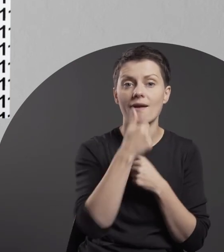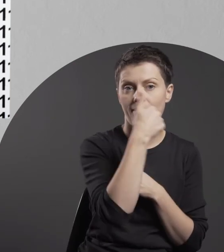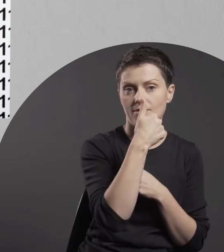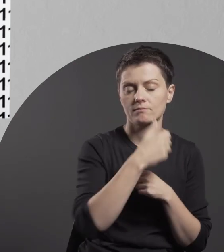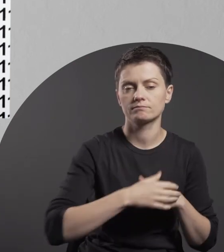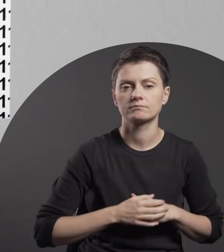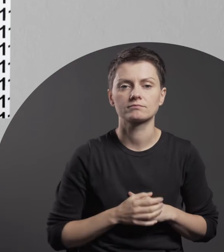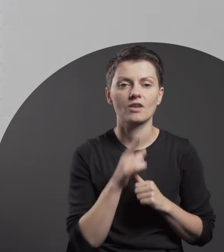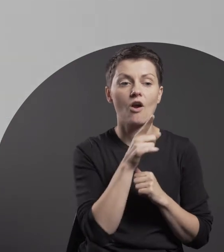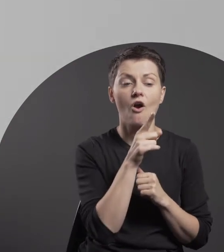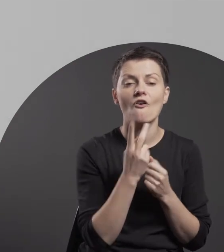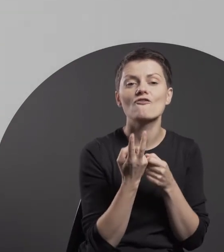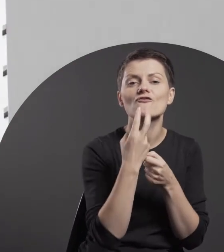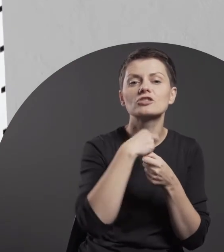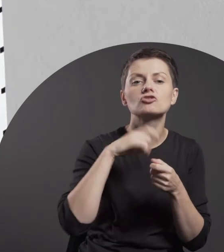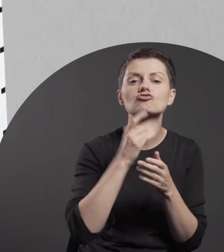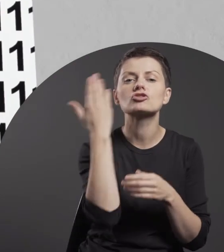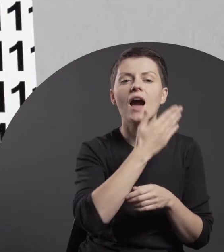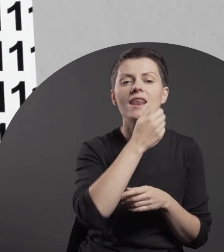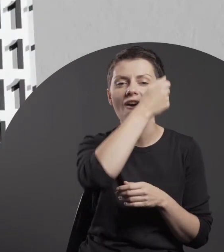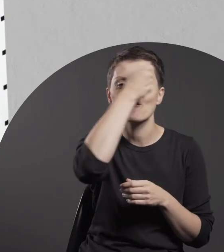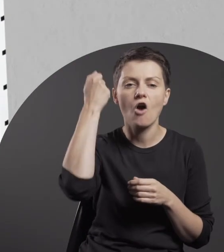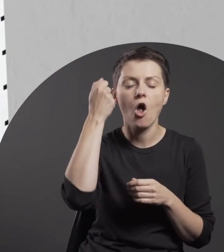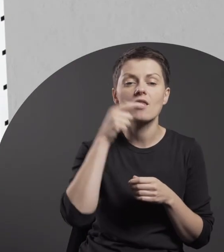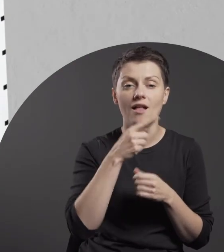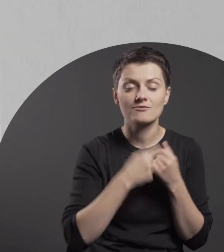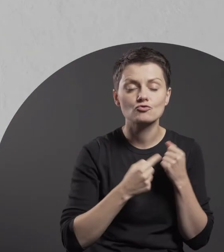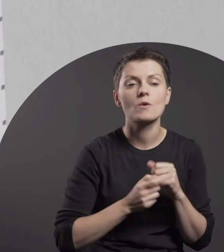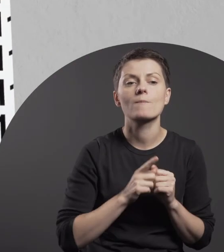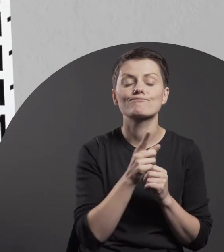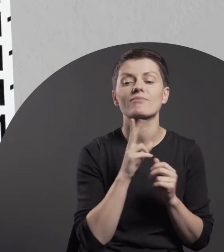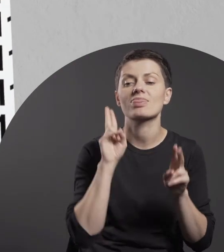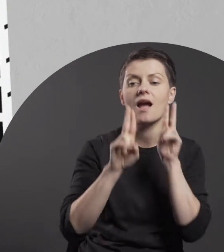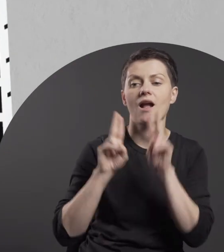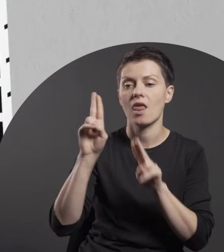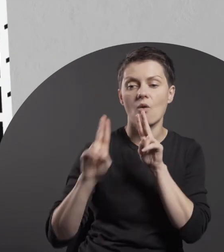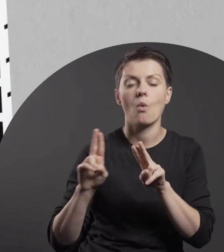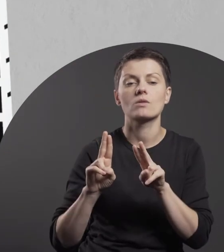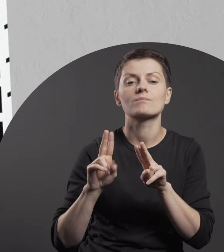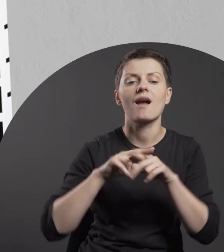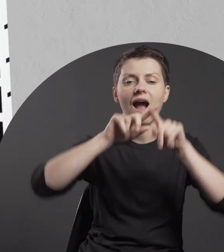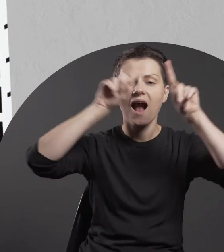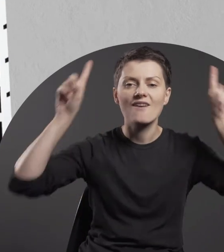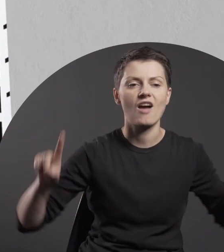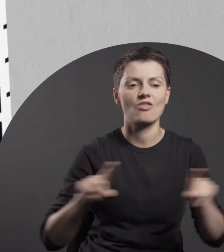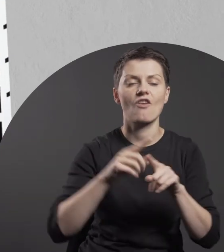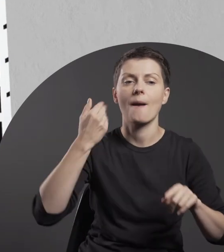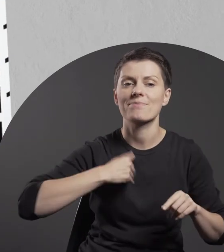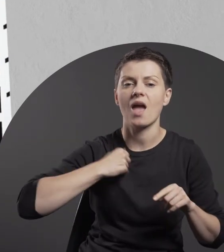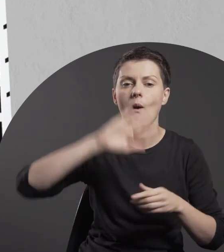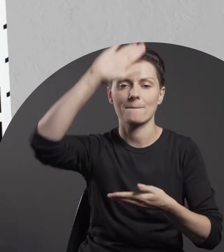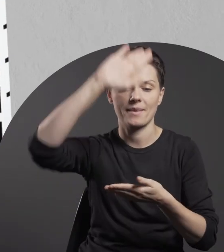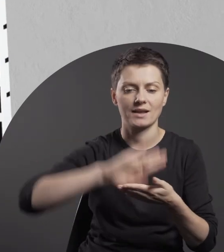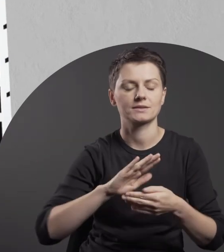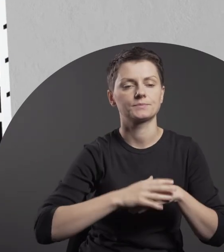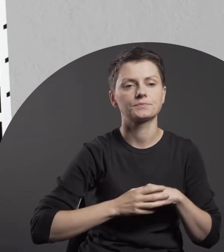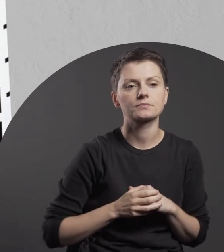Cut out of black foil, the digits are pasted onto a square of white perspex (plexiglass).